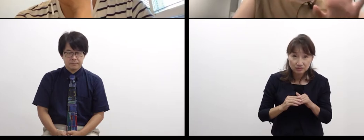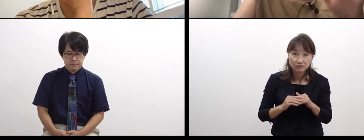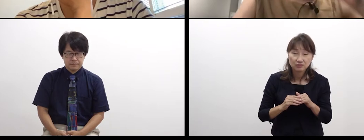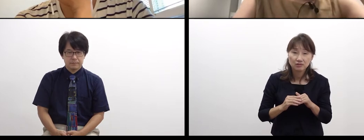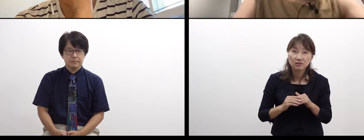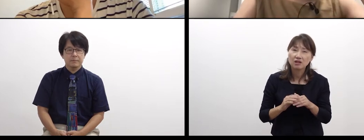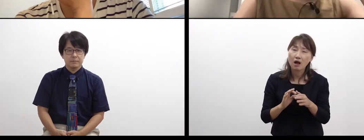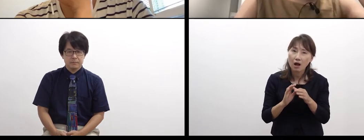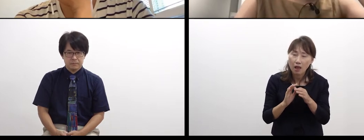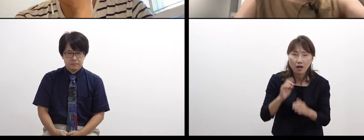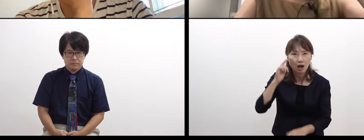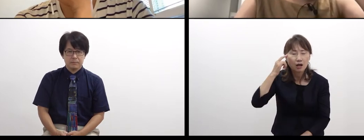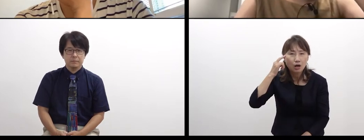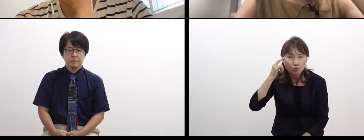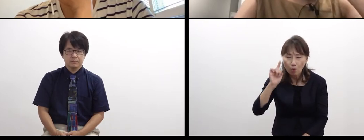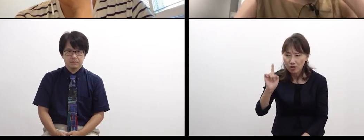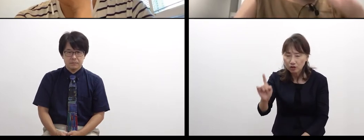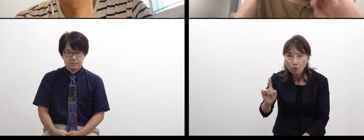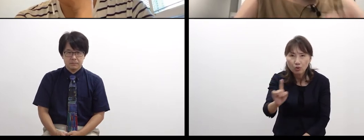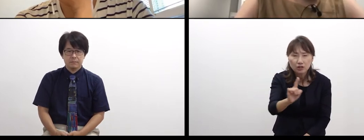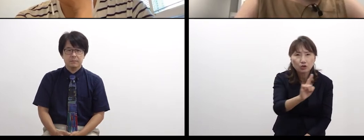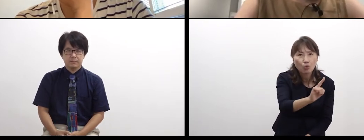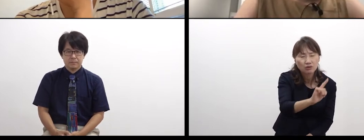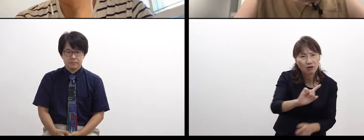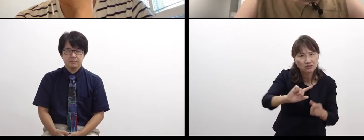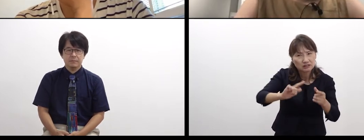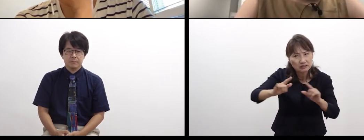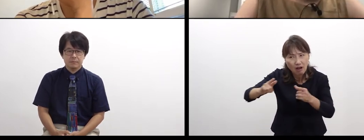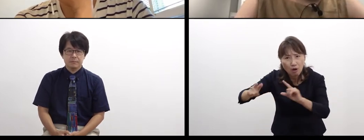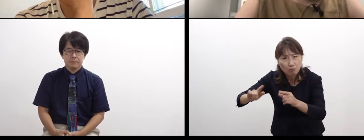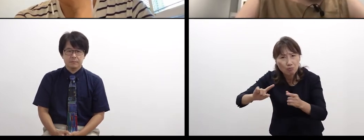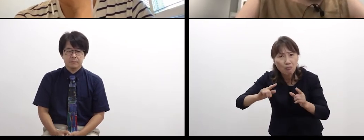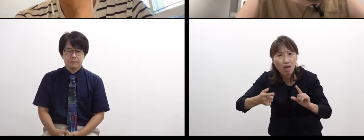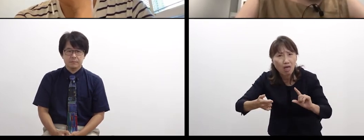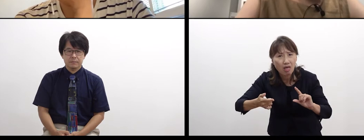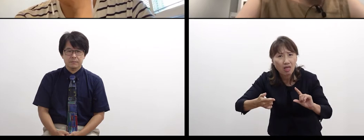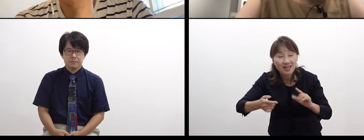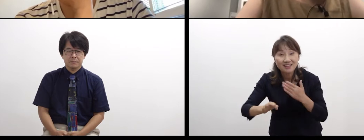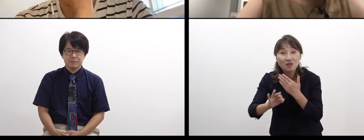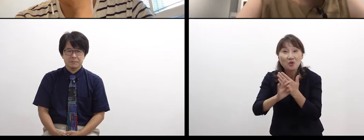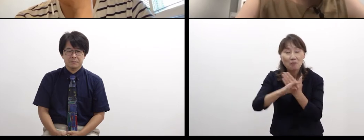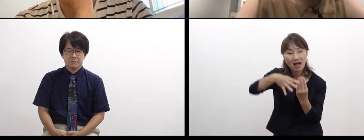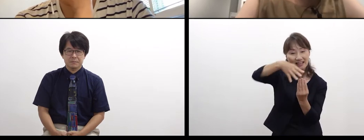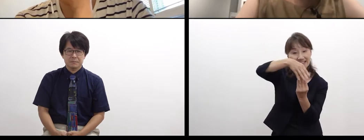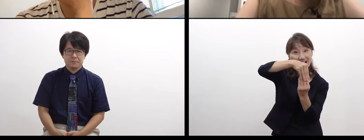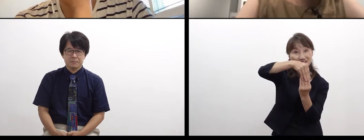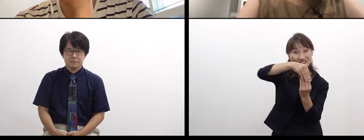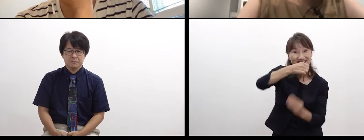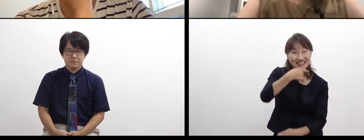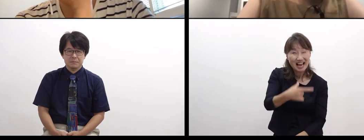which is different from each other’s. One of my friends told me she doesn’t like eggplant,